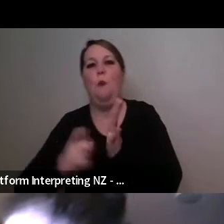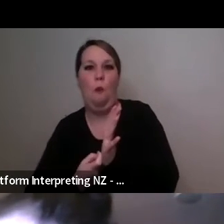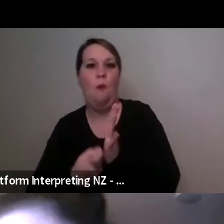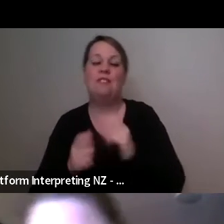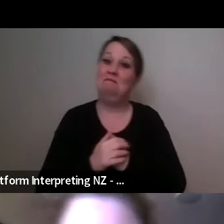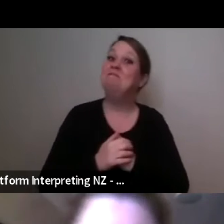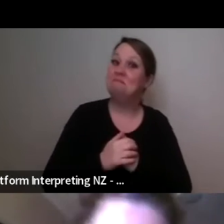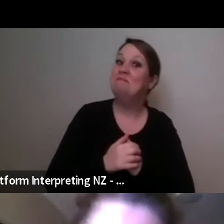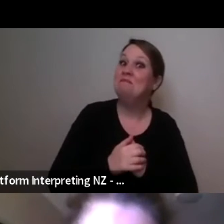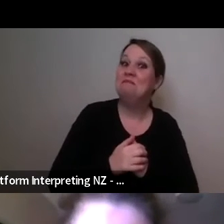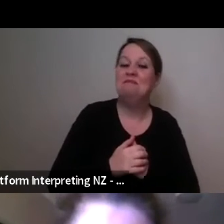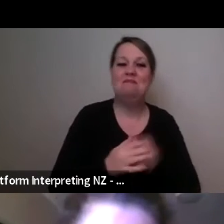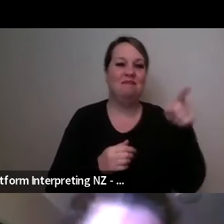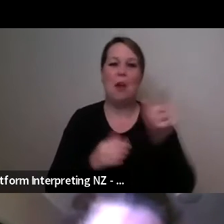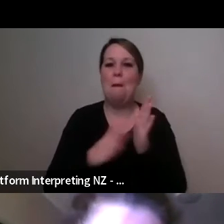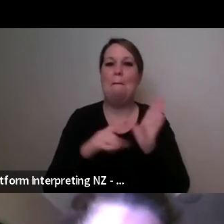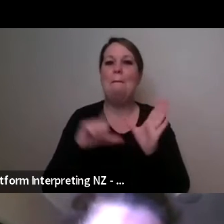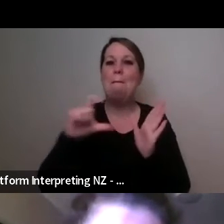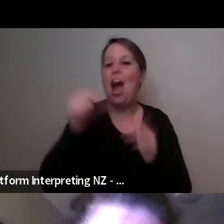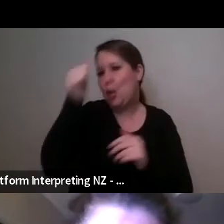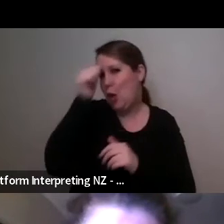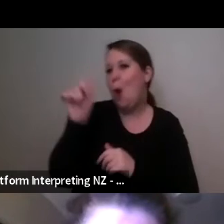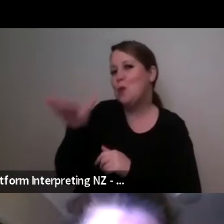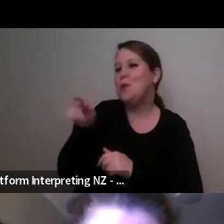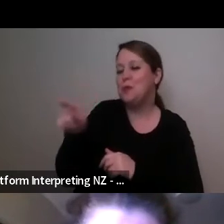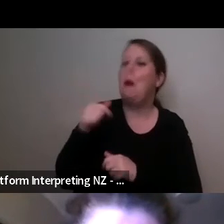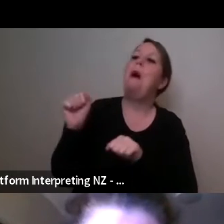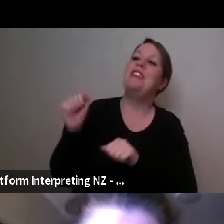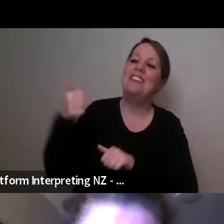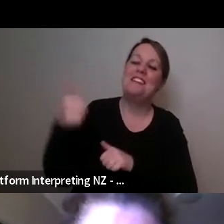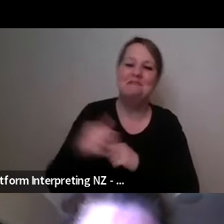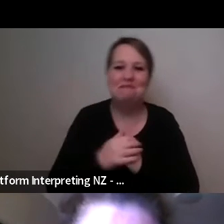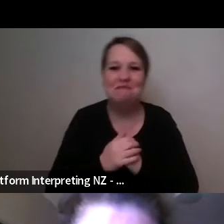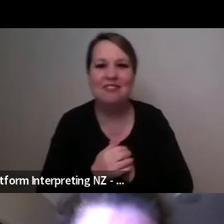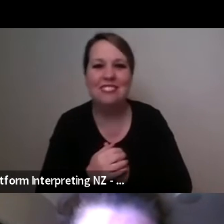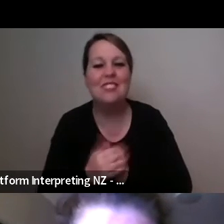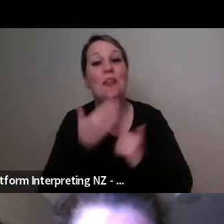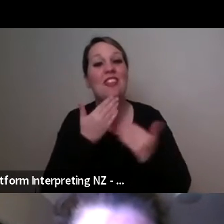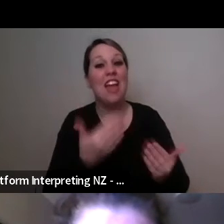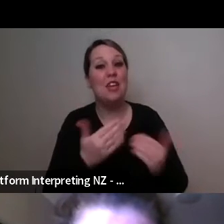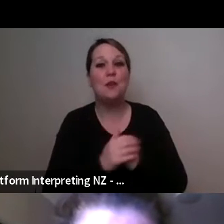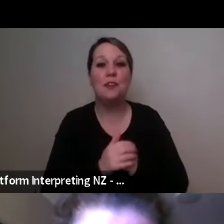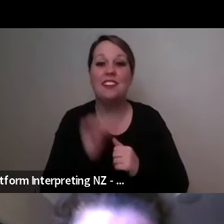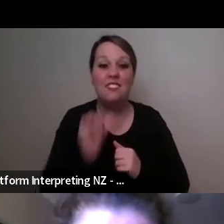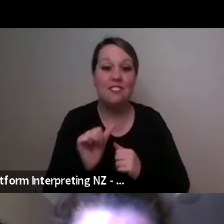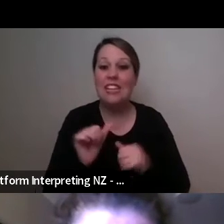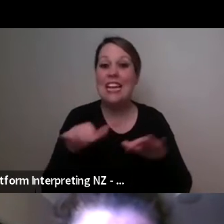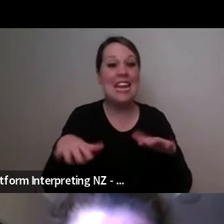yay yeah and um yeah so thank you and if you have any final words of wisdom to share